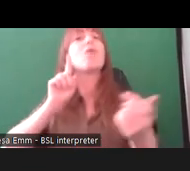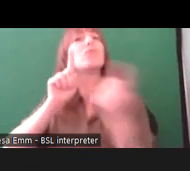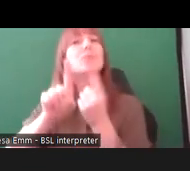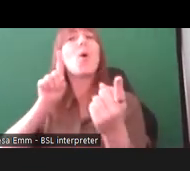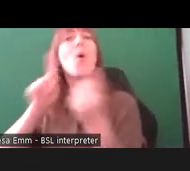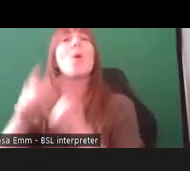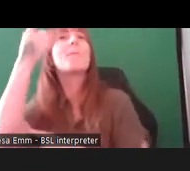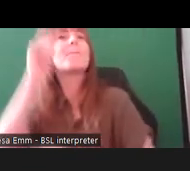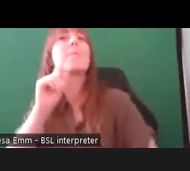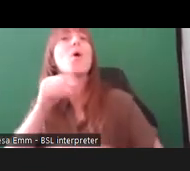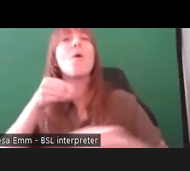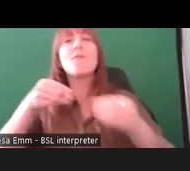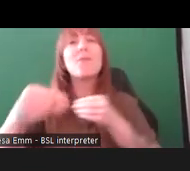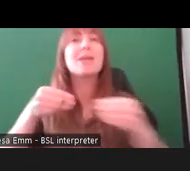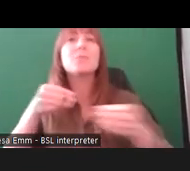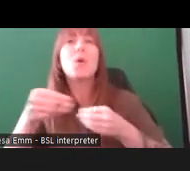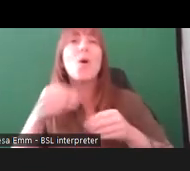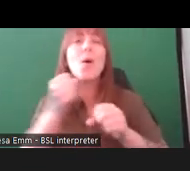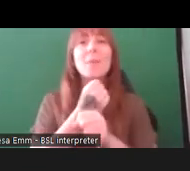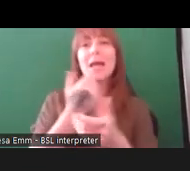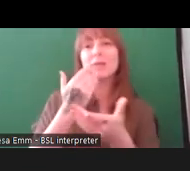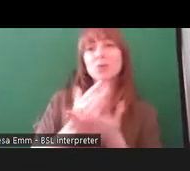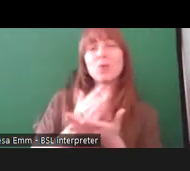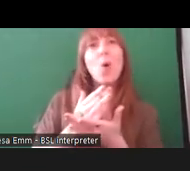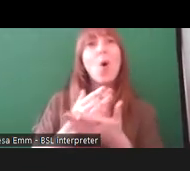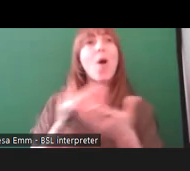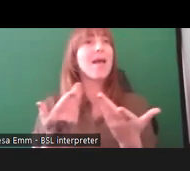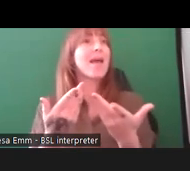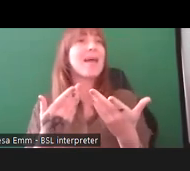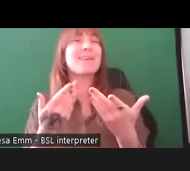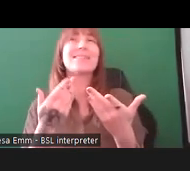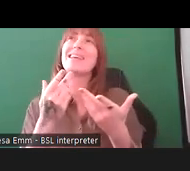to make sure that the process reflects that as much as possible, so it can be quite messy;